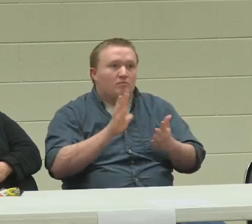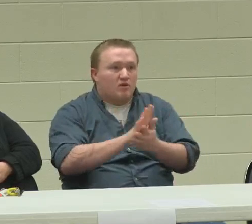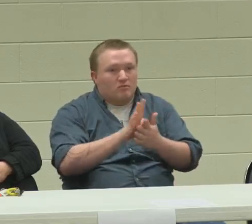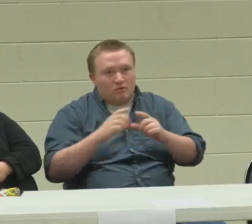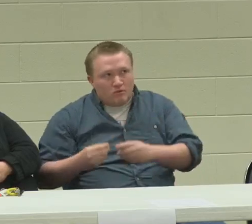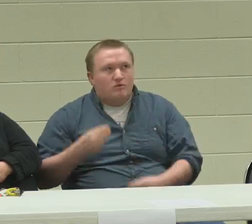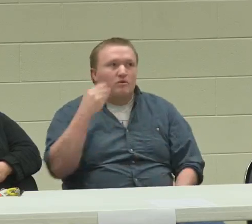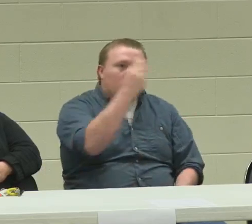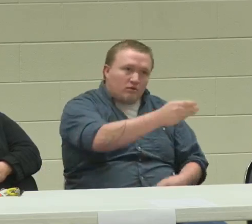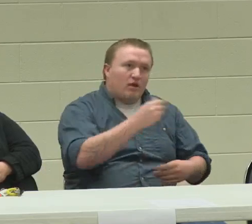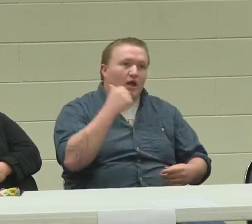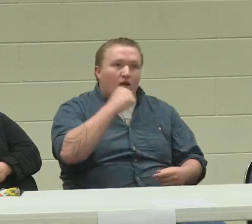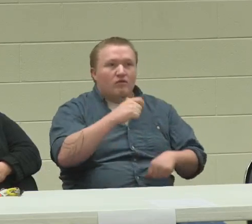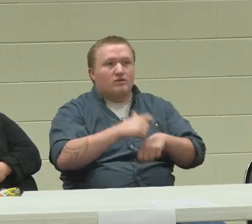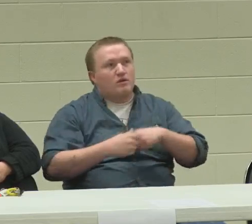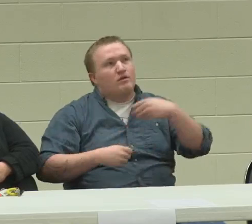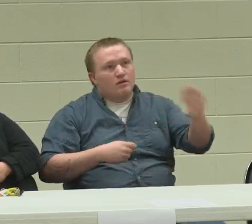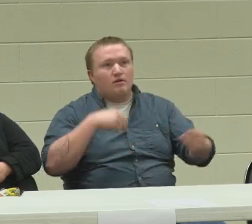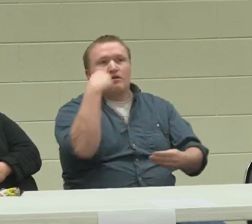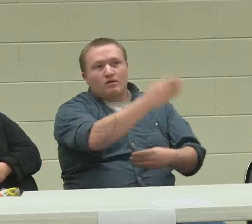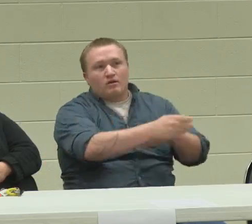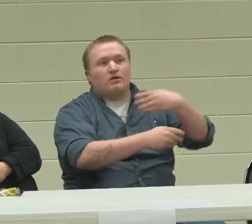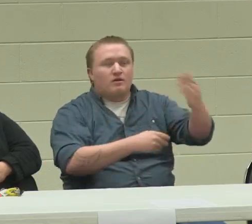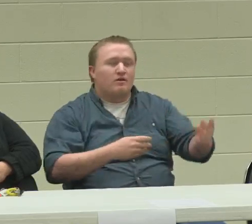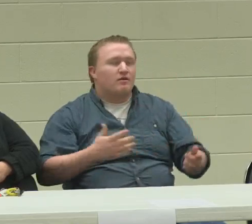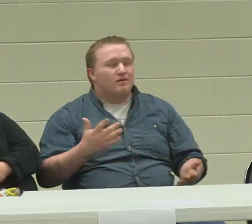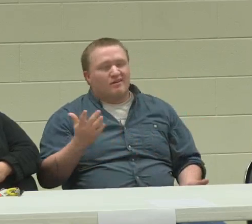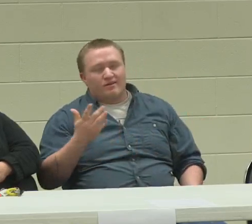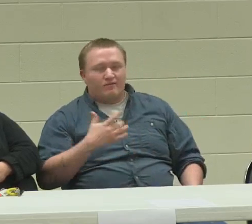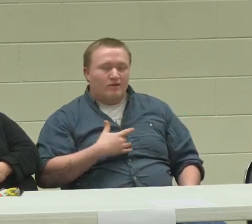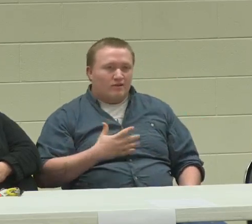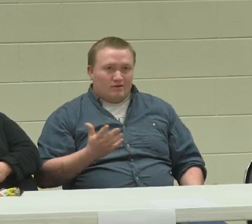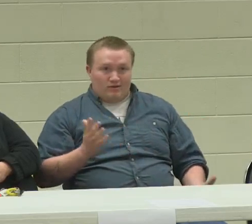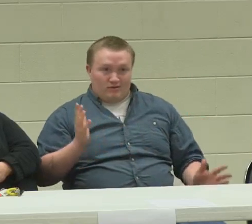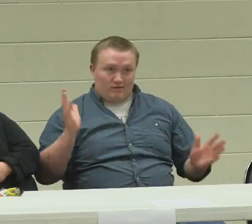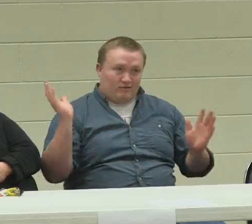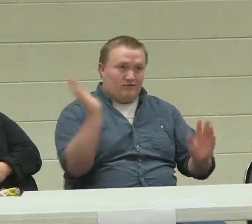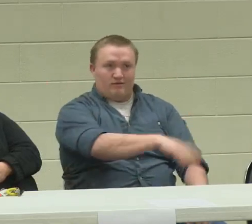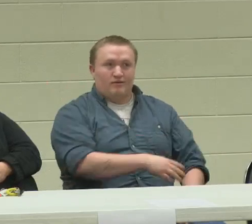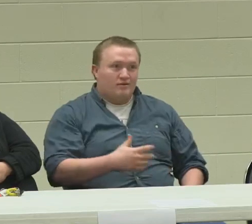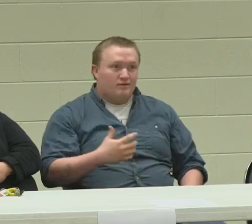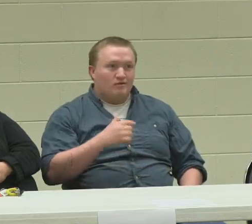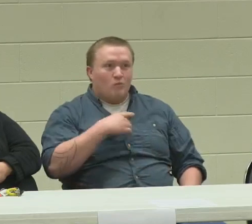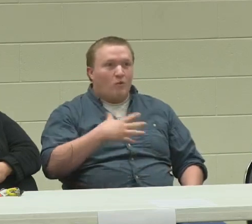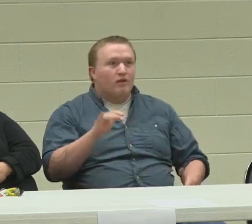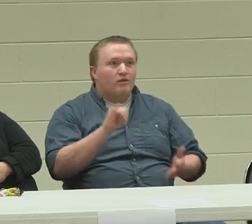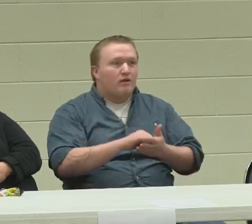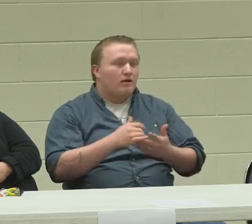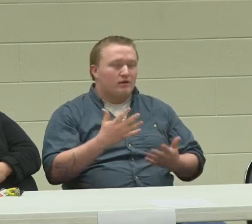about your paycheck. You have a lot of paperwork you have to give them. It's really a rigorous process,